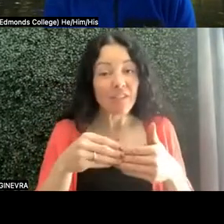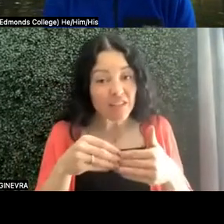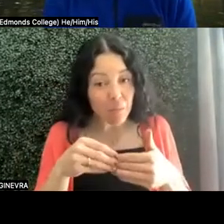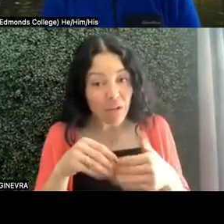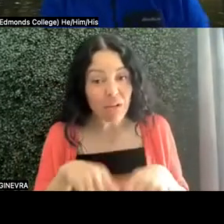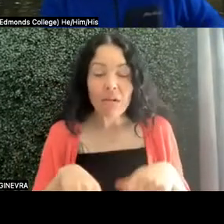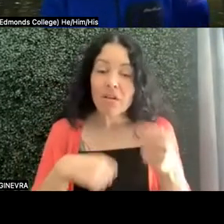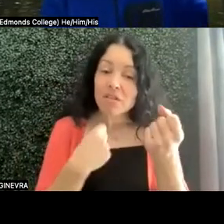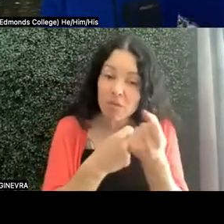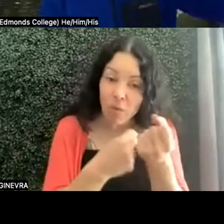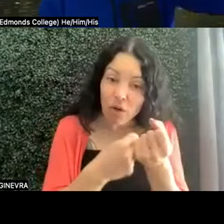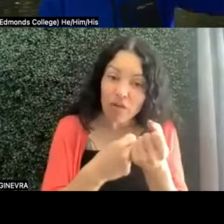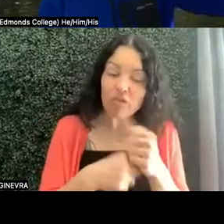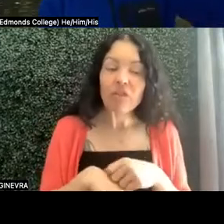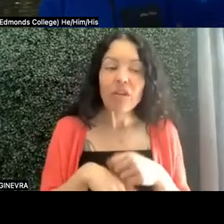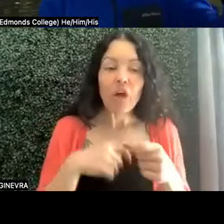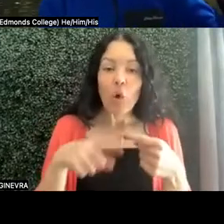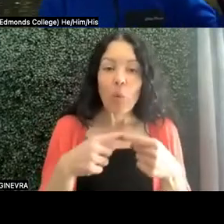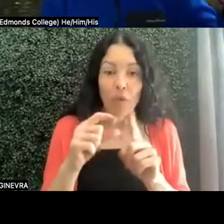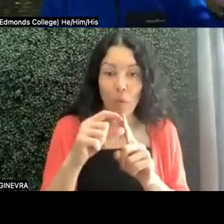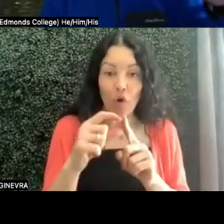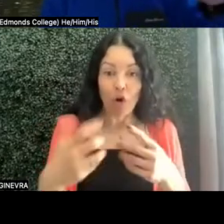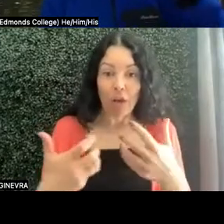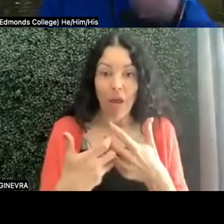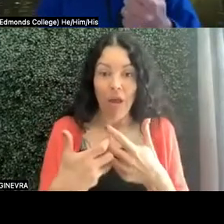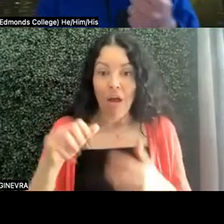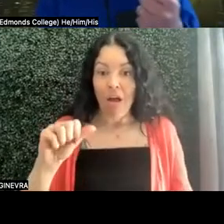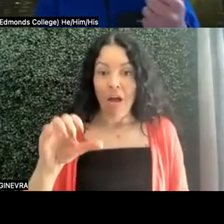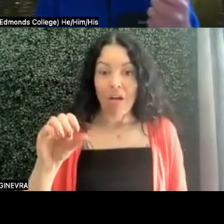When the word accommodate either comes into language,